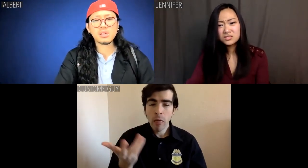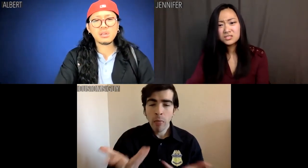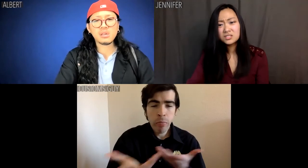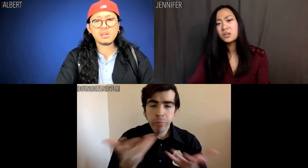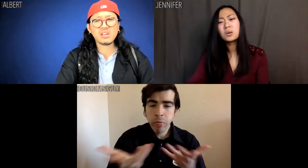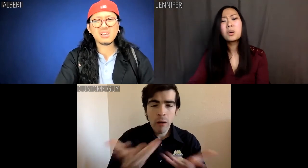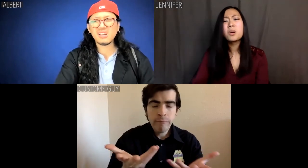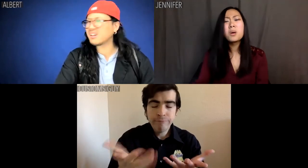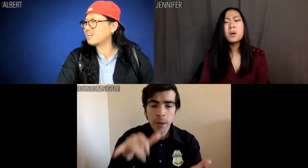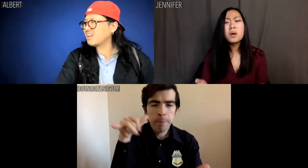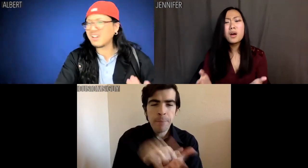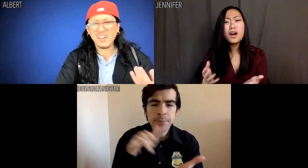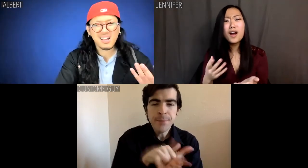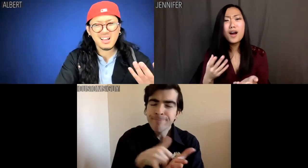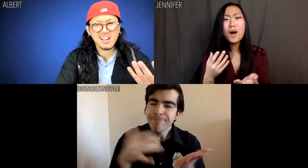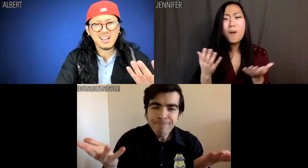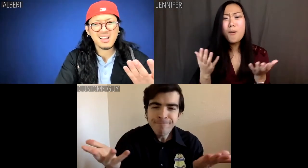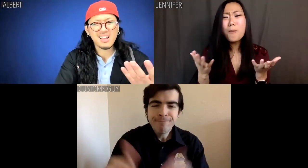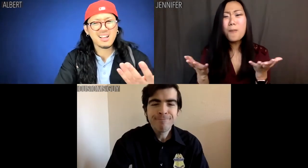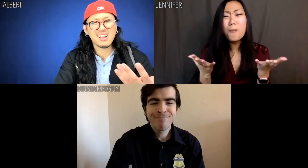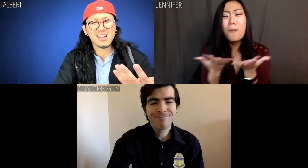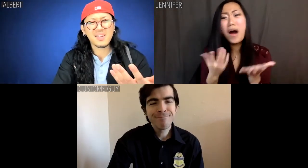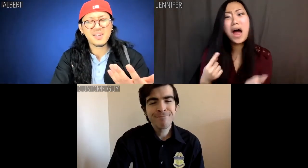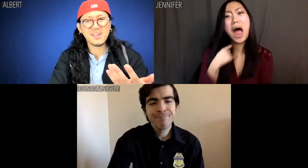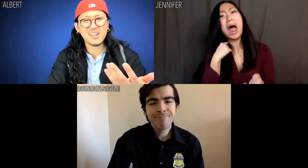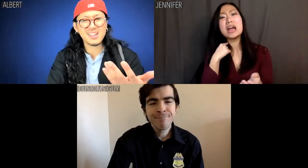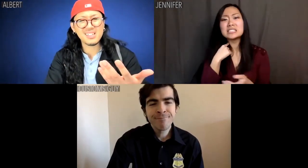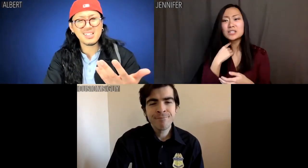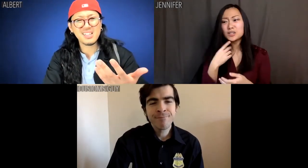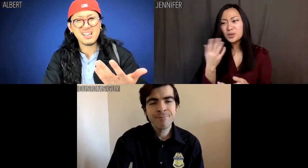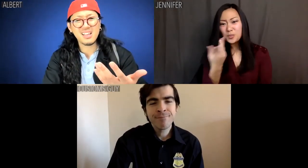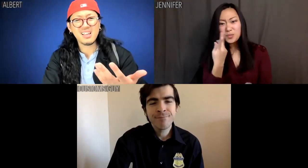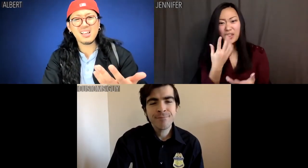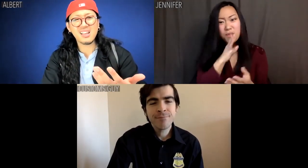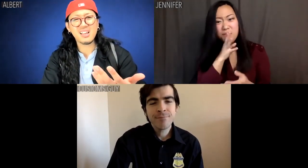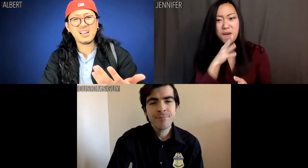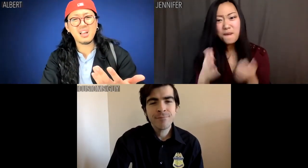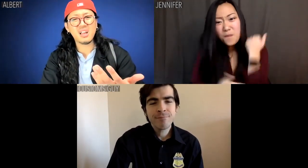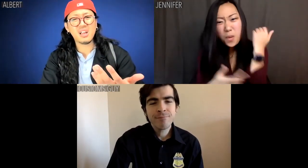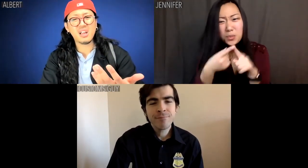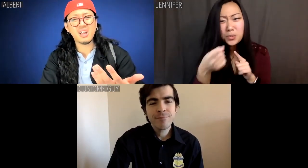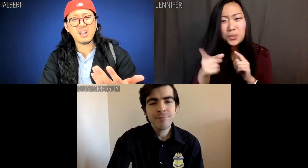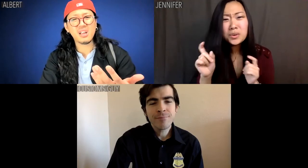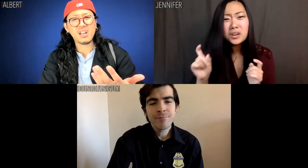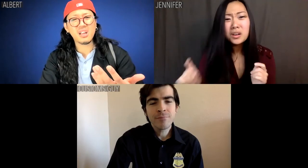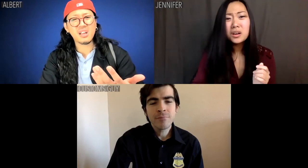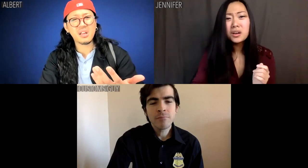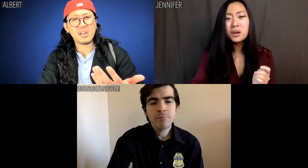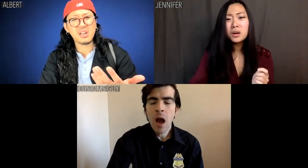preclude me from engaging with you on a human level. Jennifer: What accents? Do we sound foreign to you?